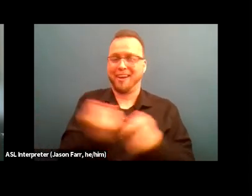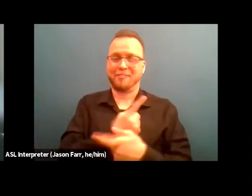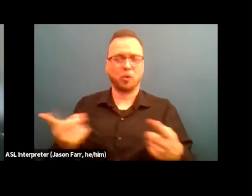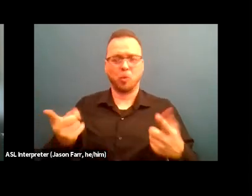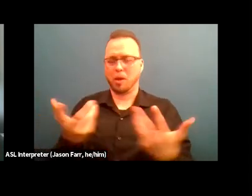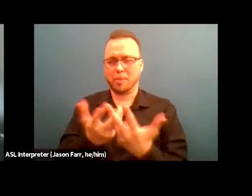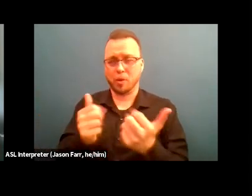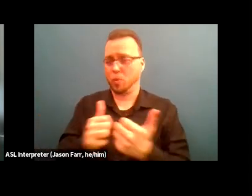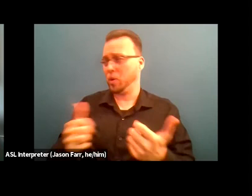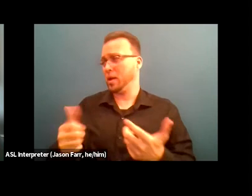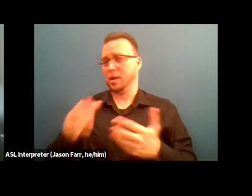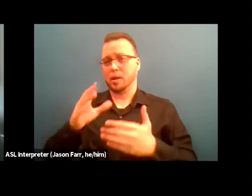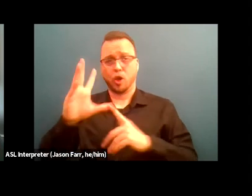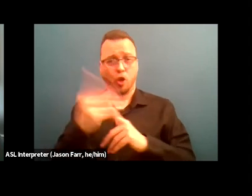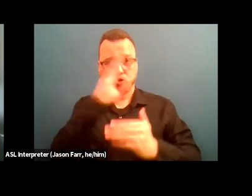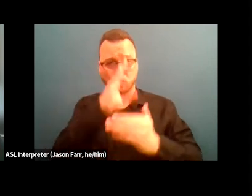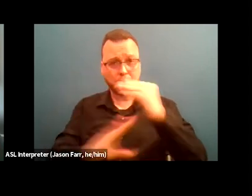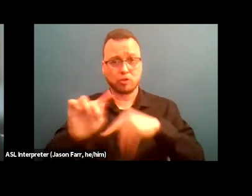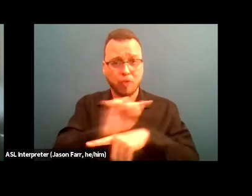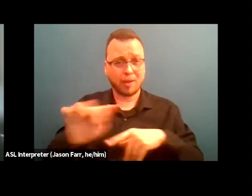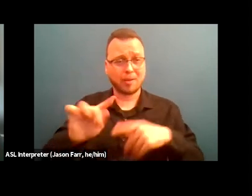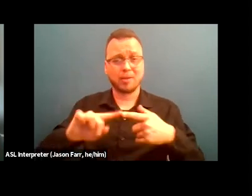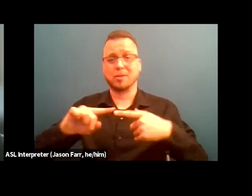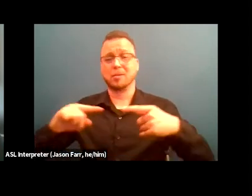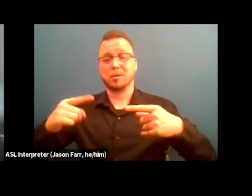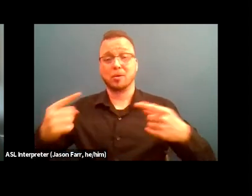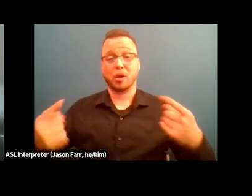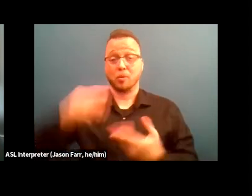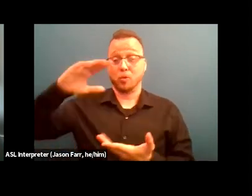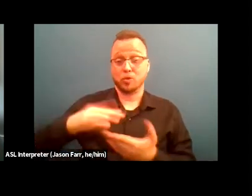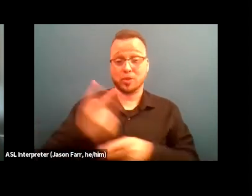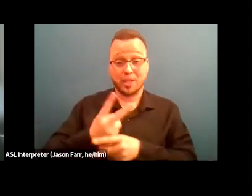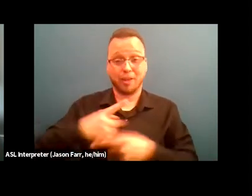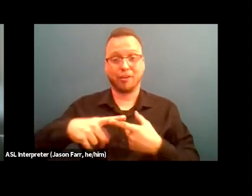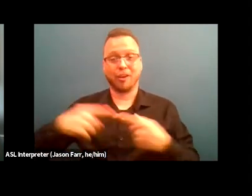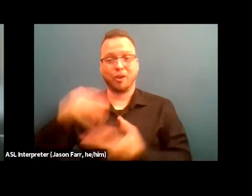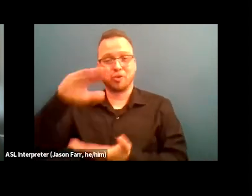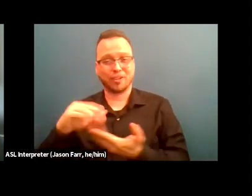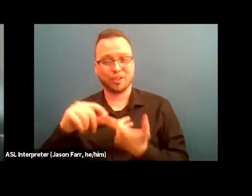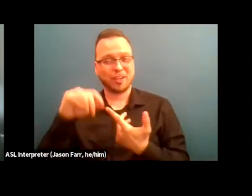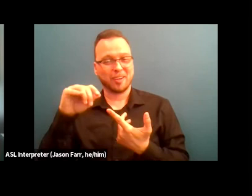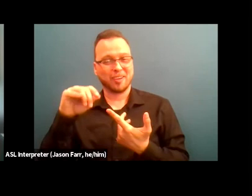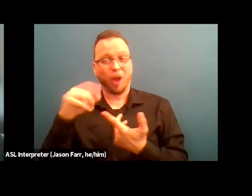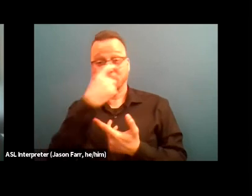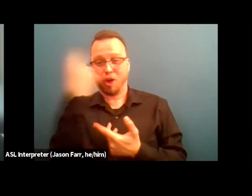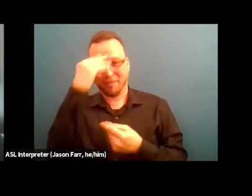trauma informed care and harm reduction. This has been new in the last three years,